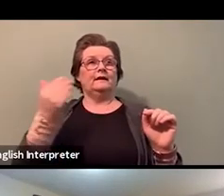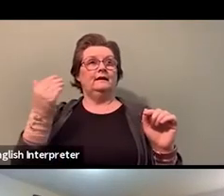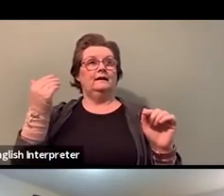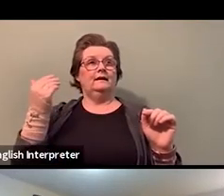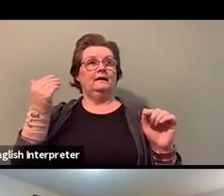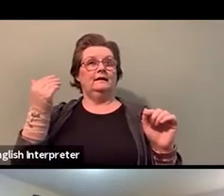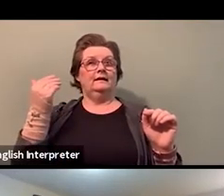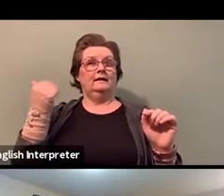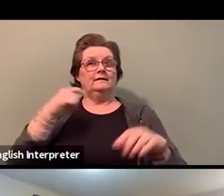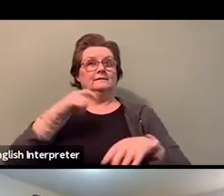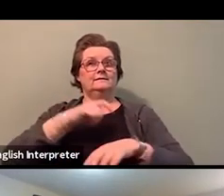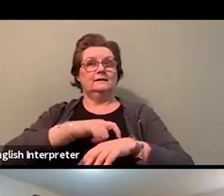of about $1,000.